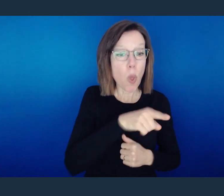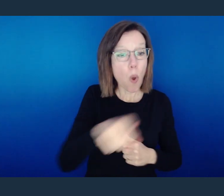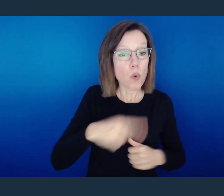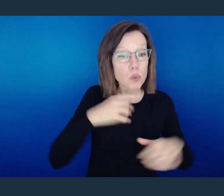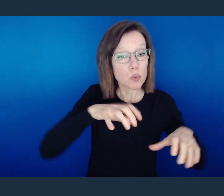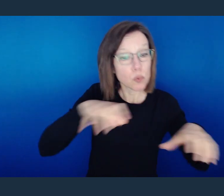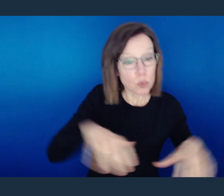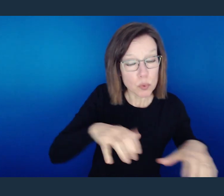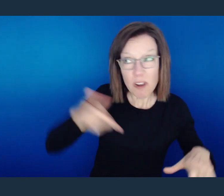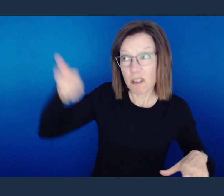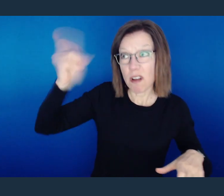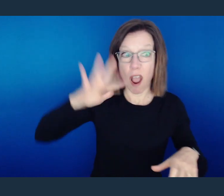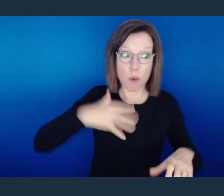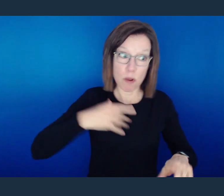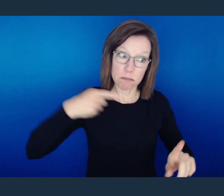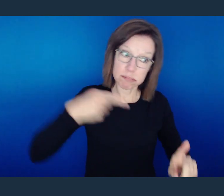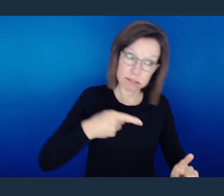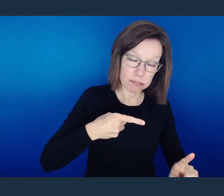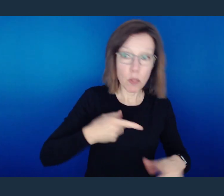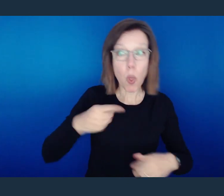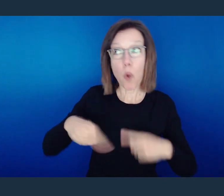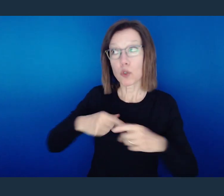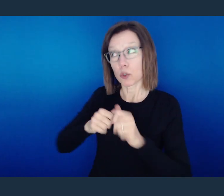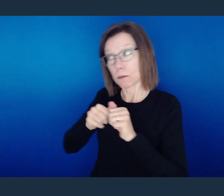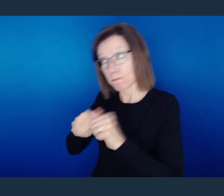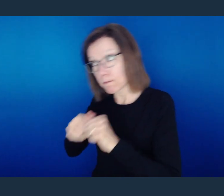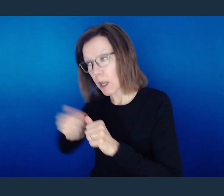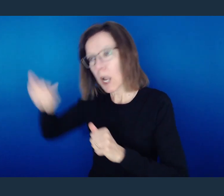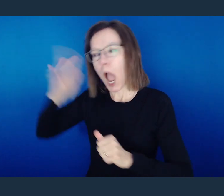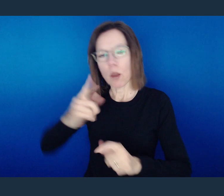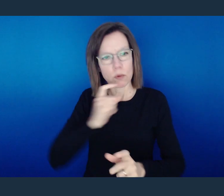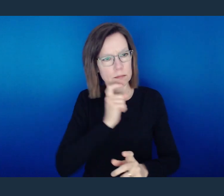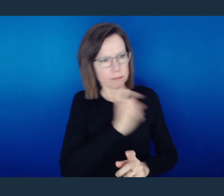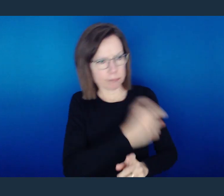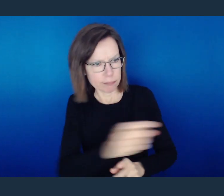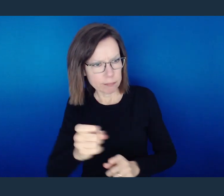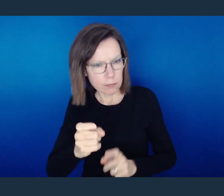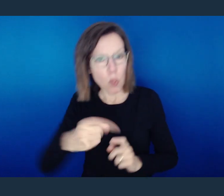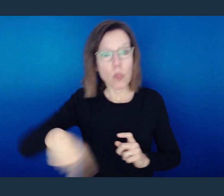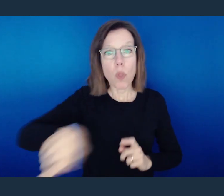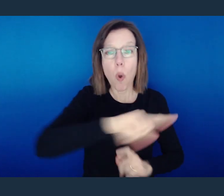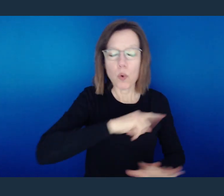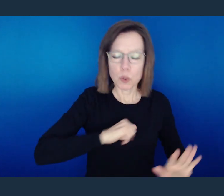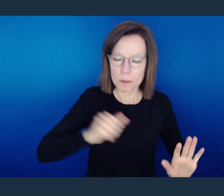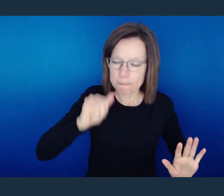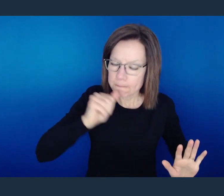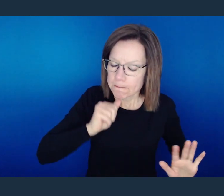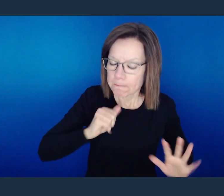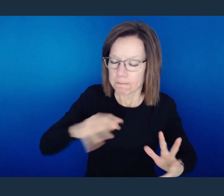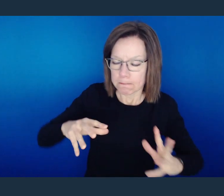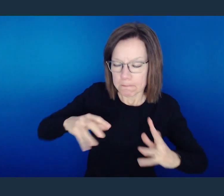He will render to each one according to his works: To those who by patience in well-doing